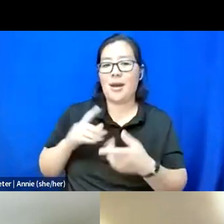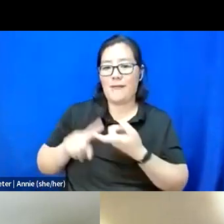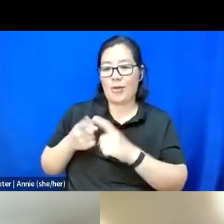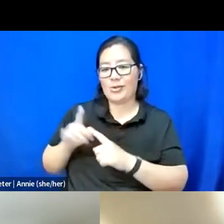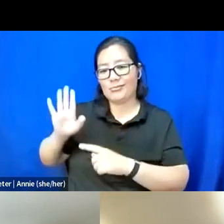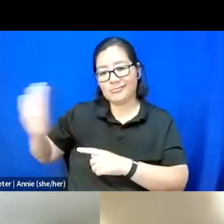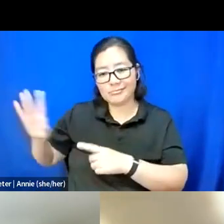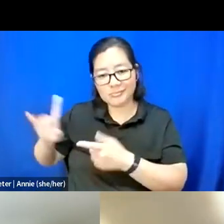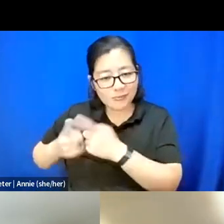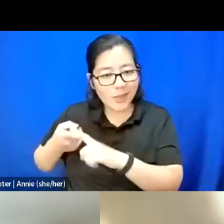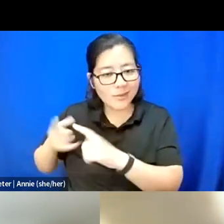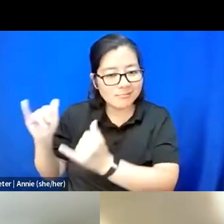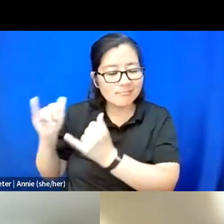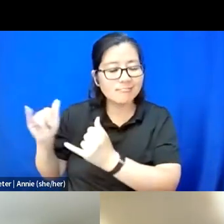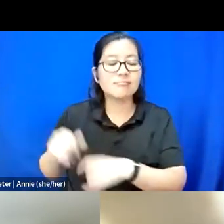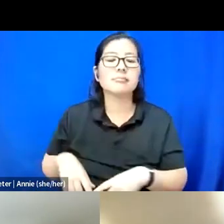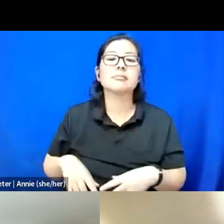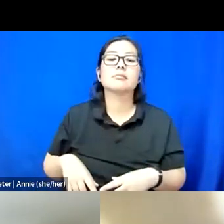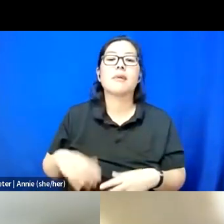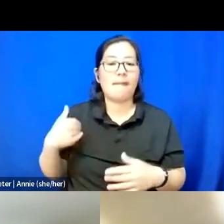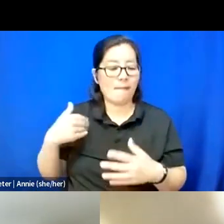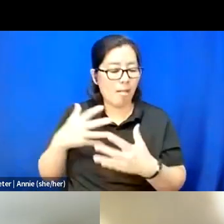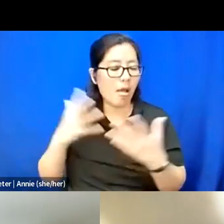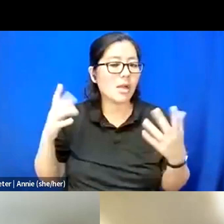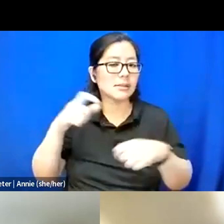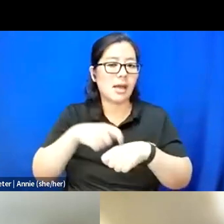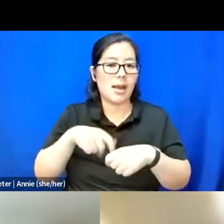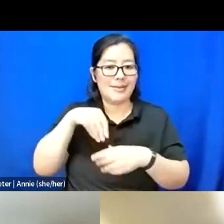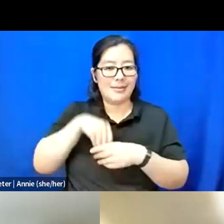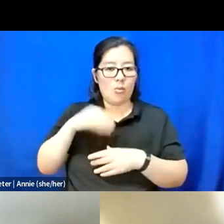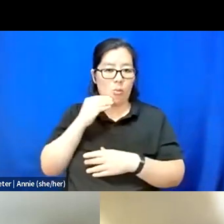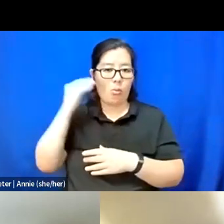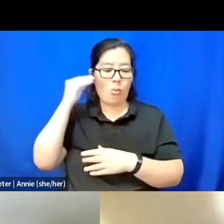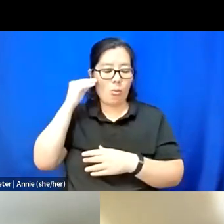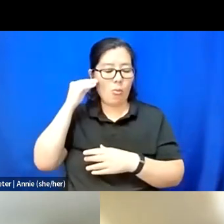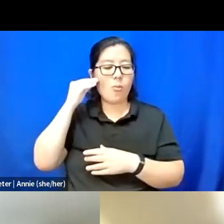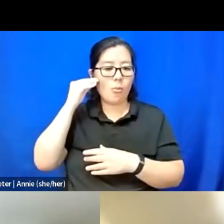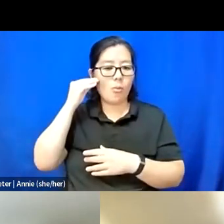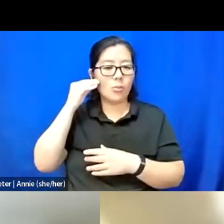I do spend a lot of time in my home due to struggling with, you know,